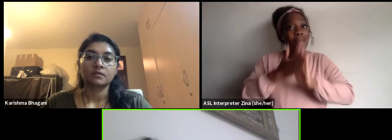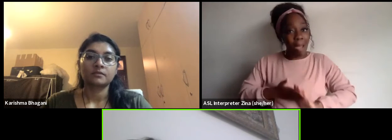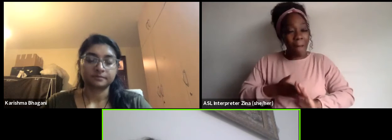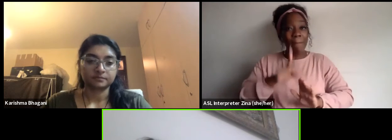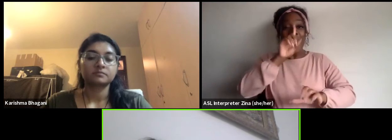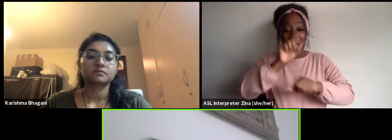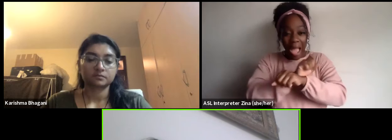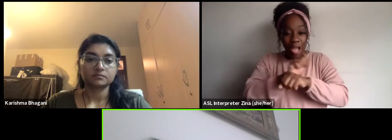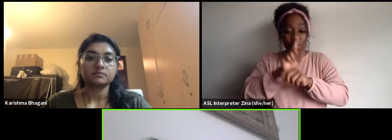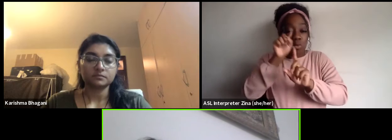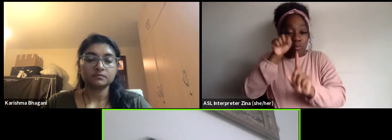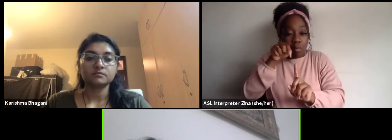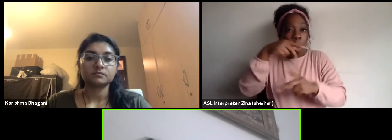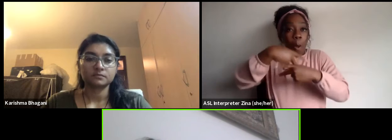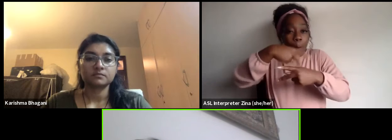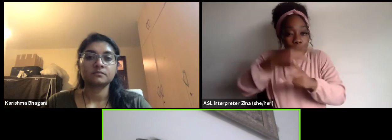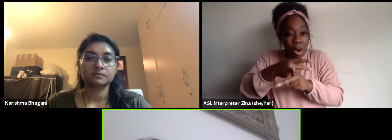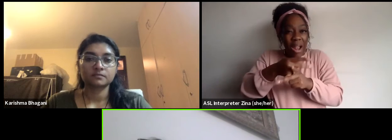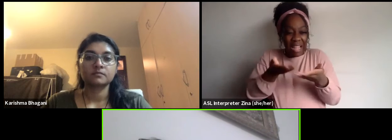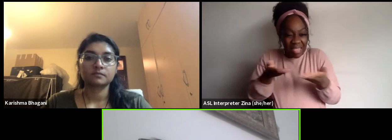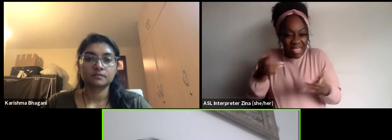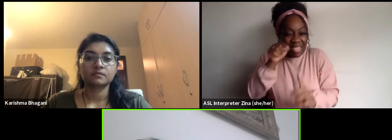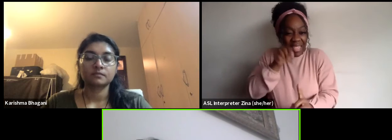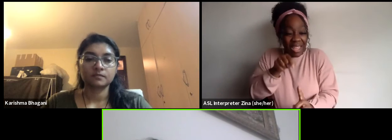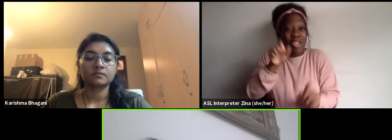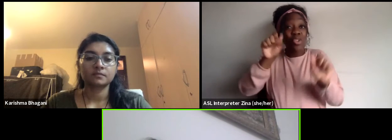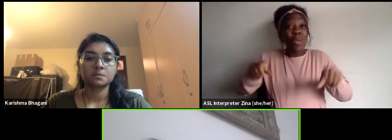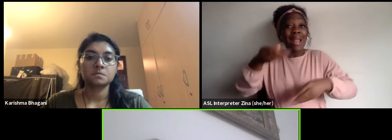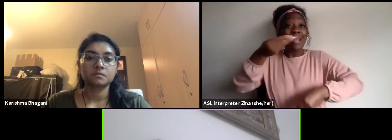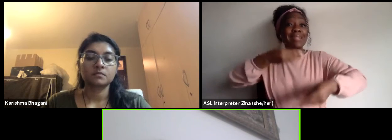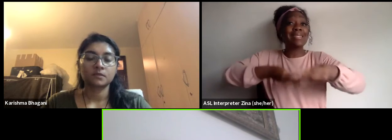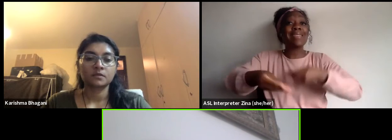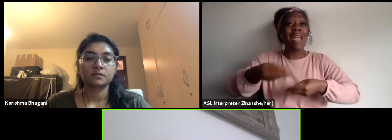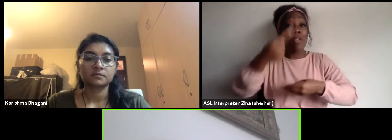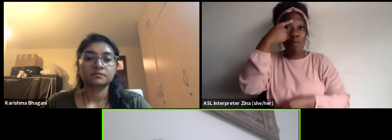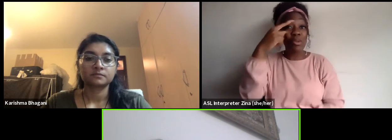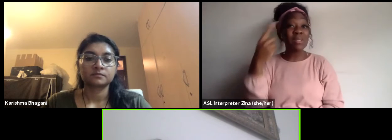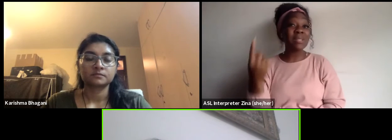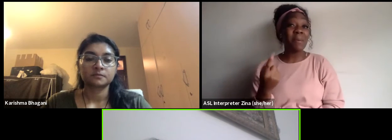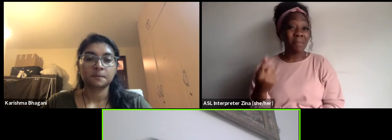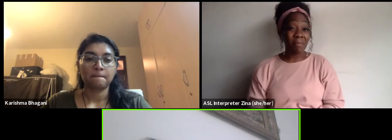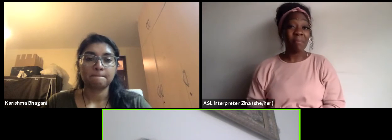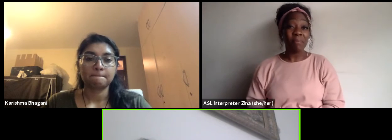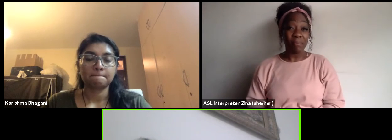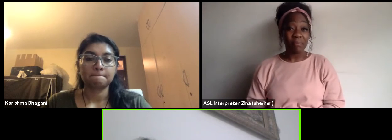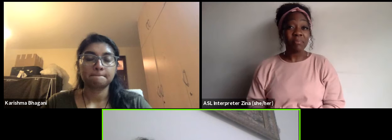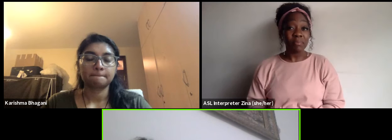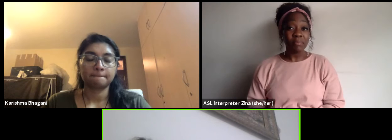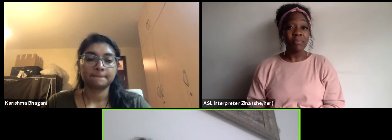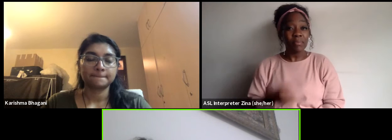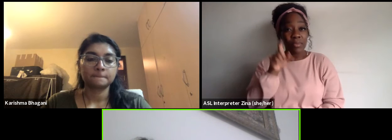not this isn't a game feed but you can exchange but something, have developed services.